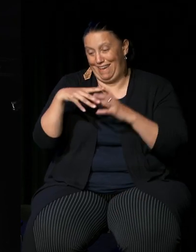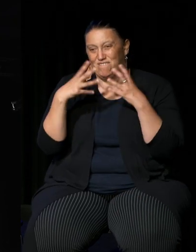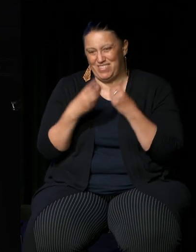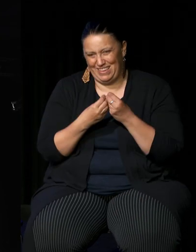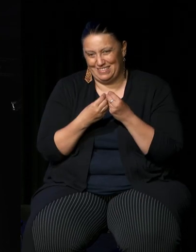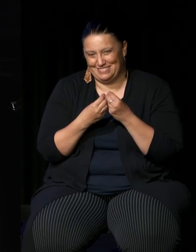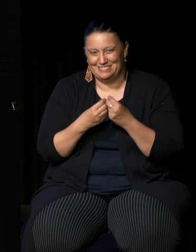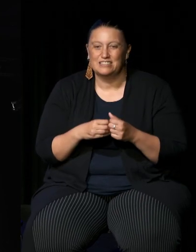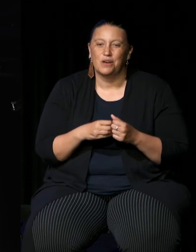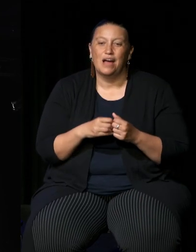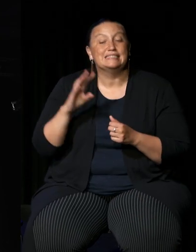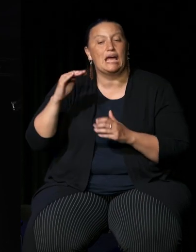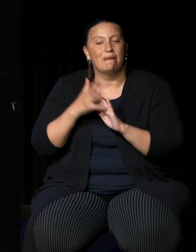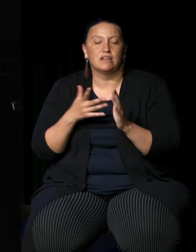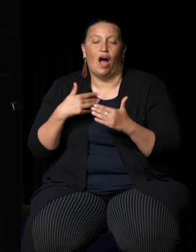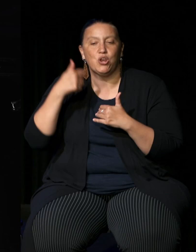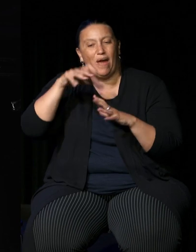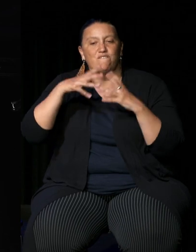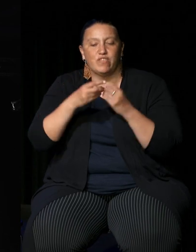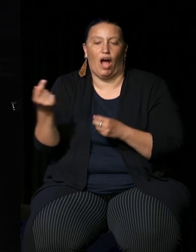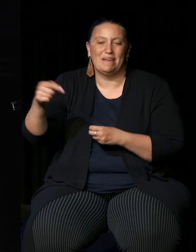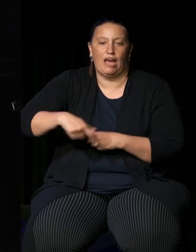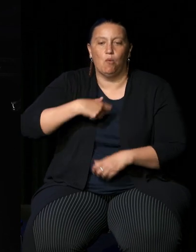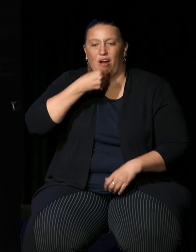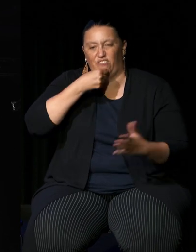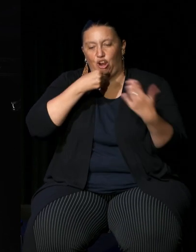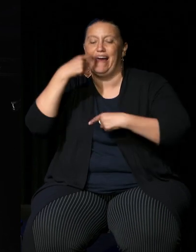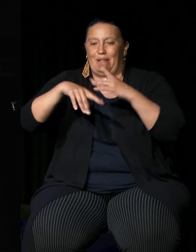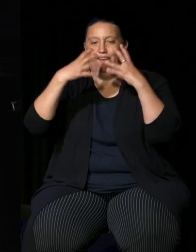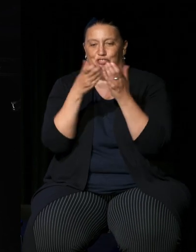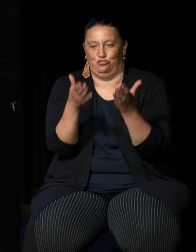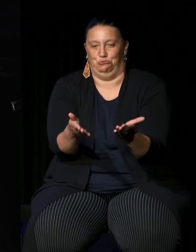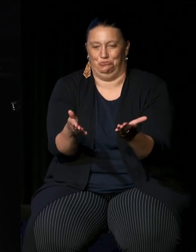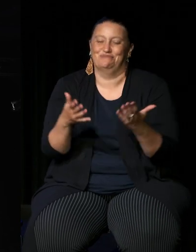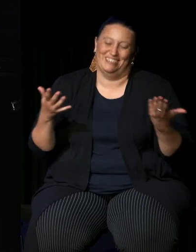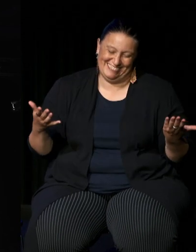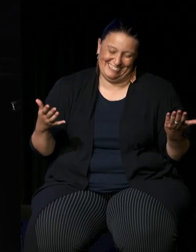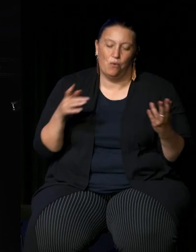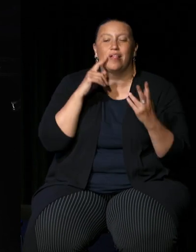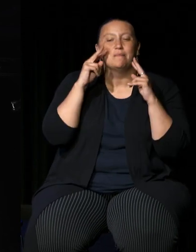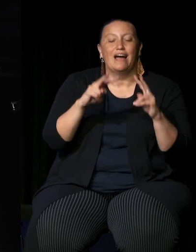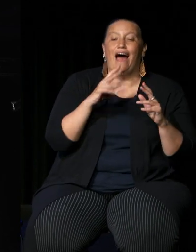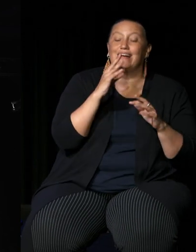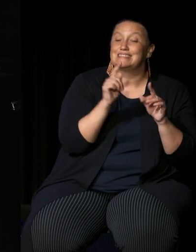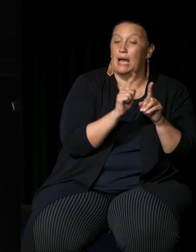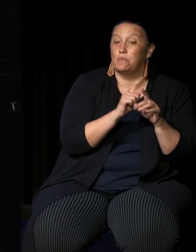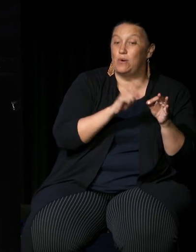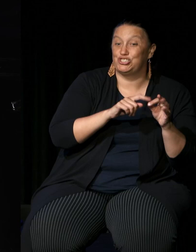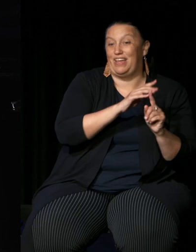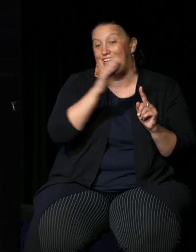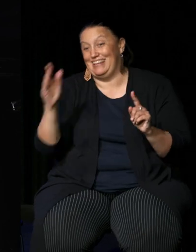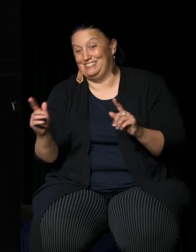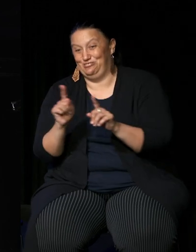that has shifted at all so yeah sure you do that for us let's get into it shall we Rachel thank